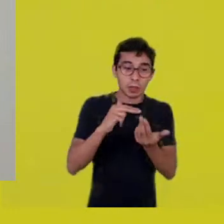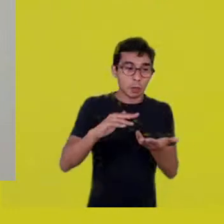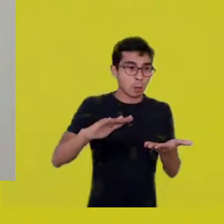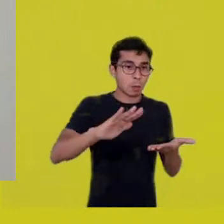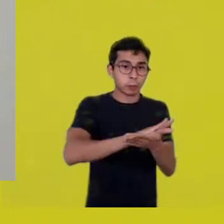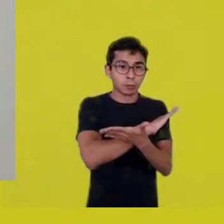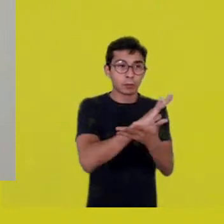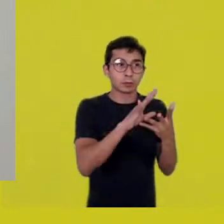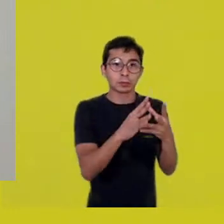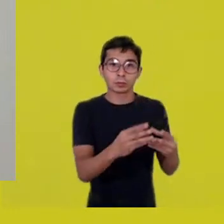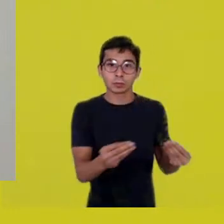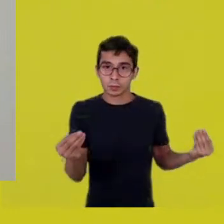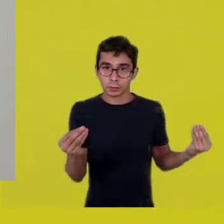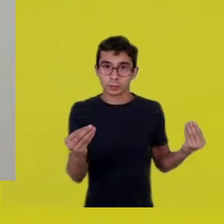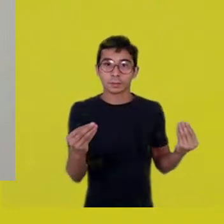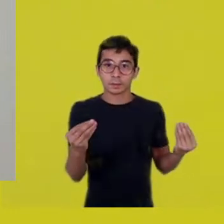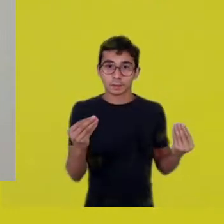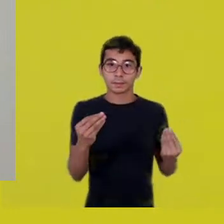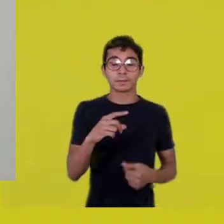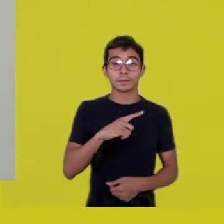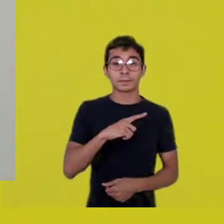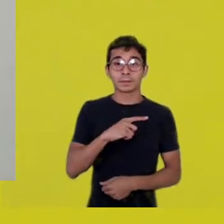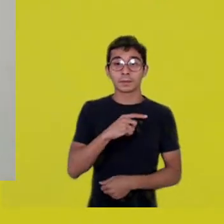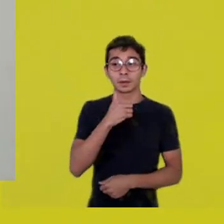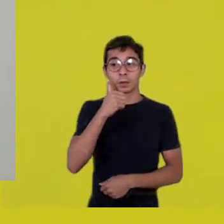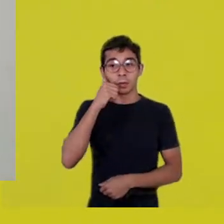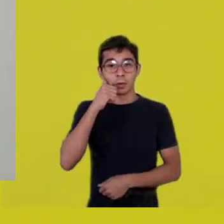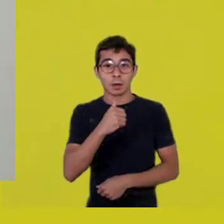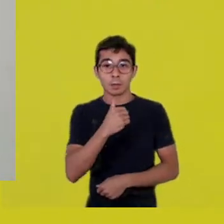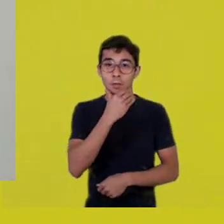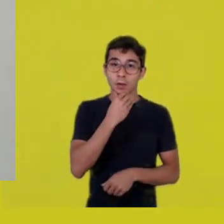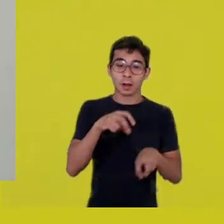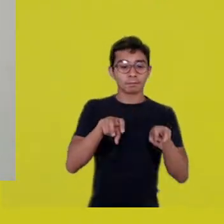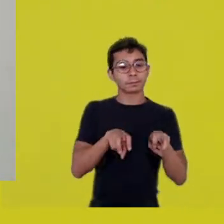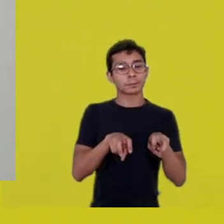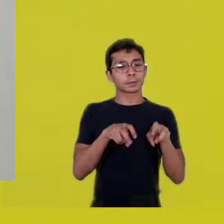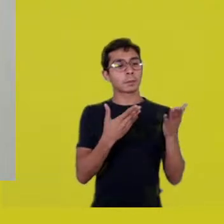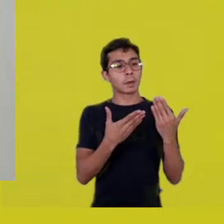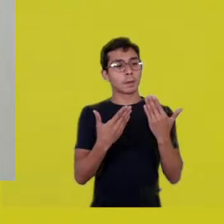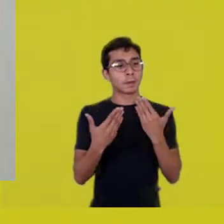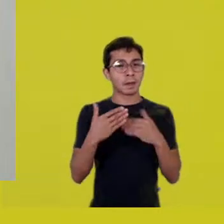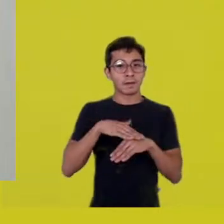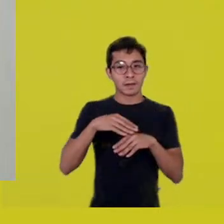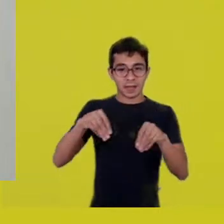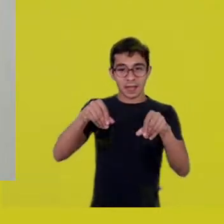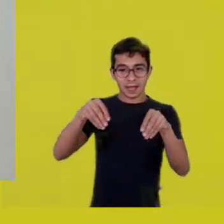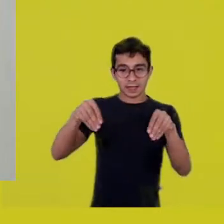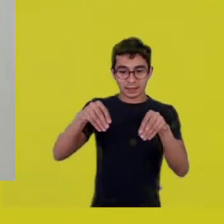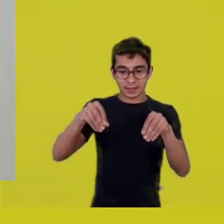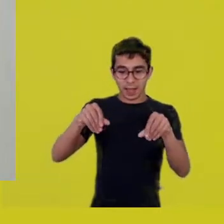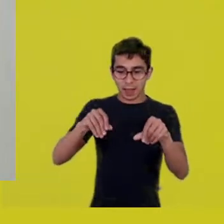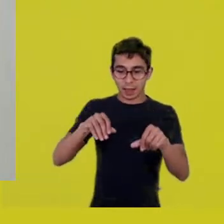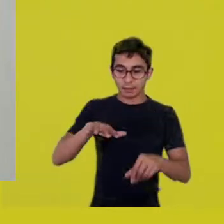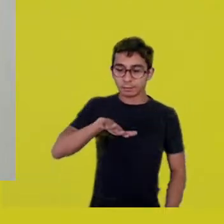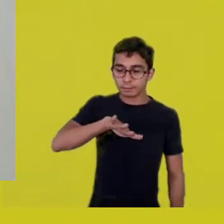reach down to the earth, scrape dirt with their hands, handfuls of it,